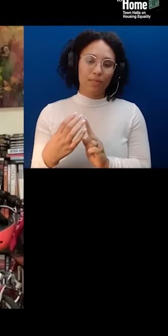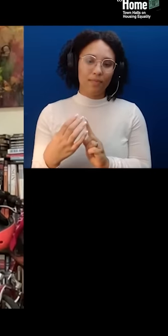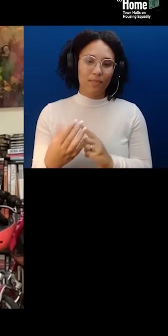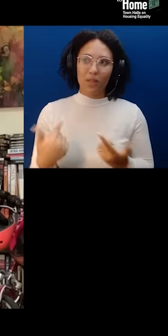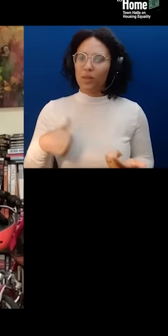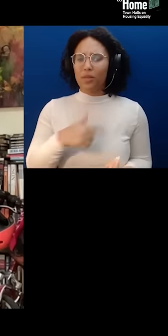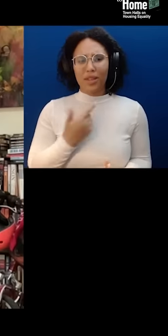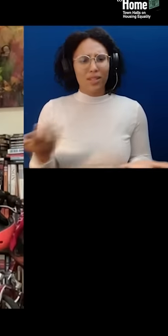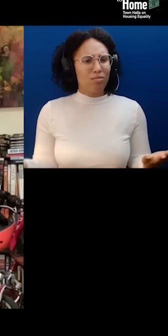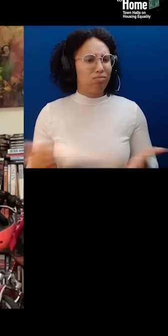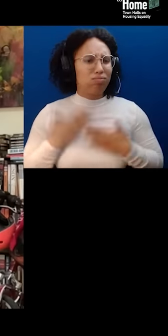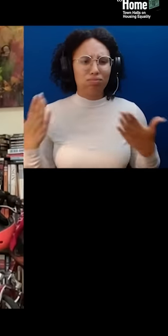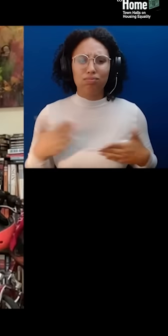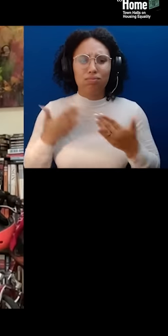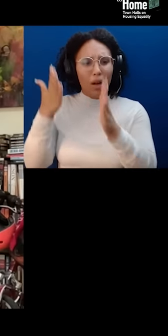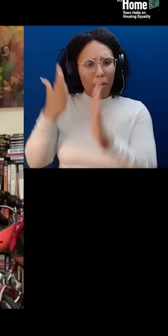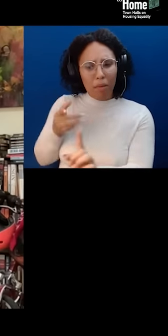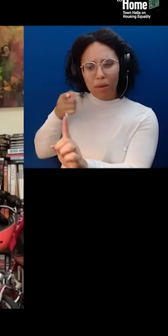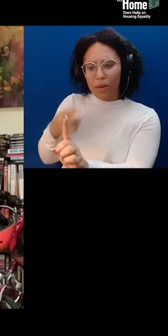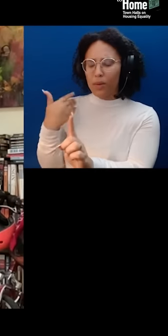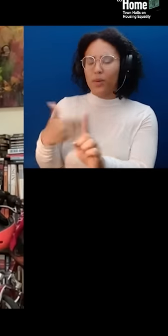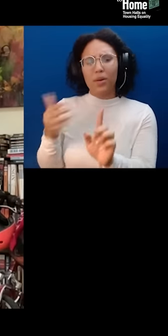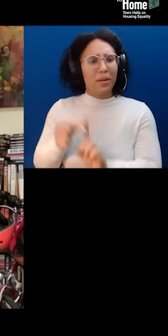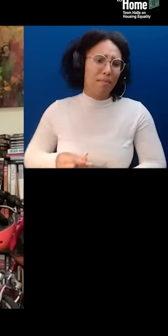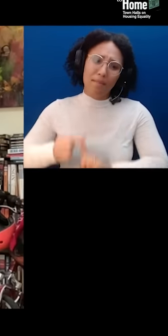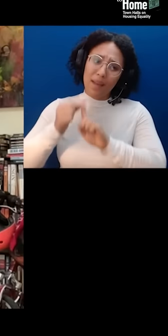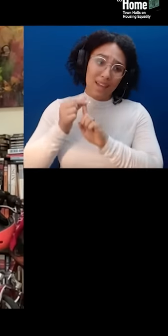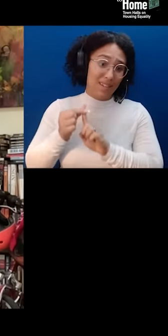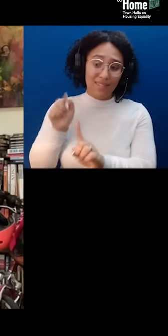someone so special to kick off this summit.